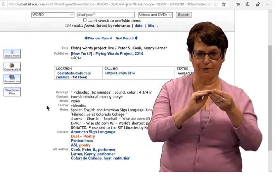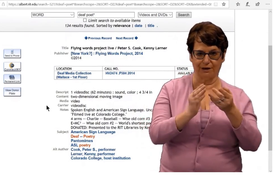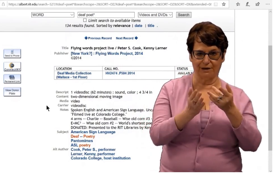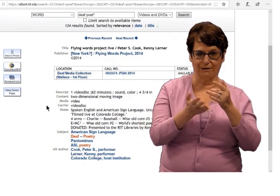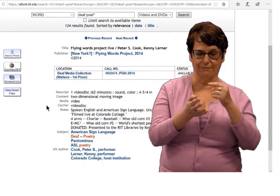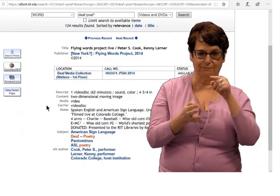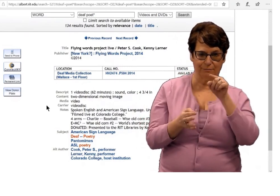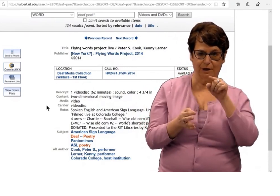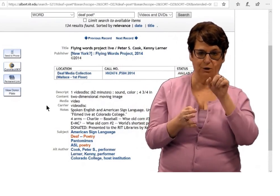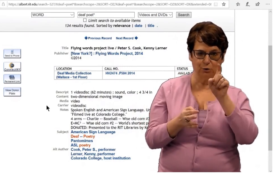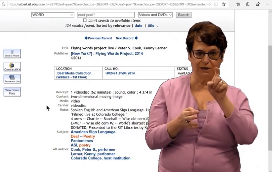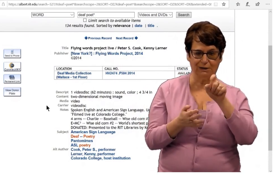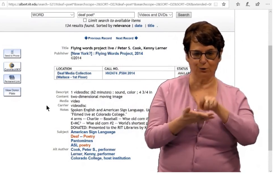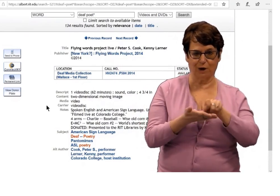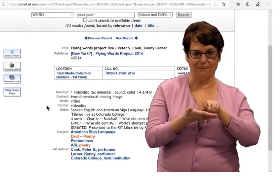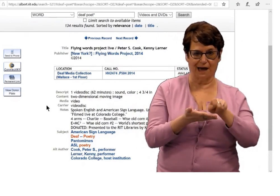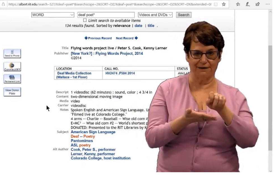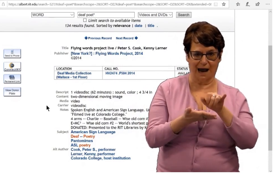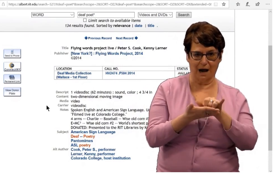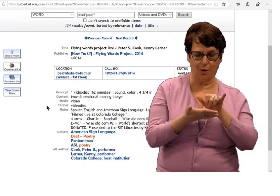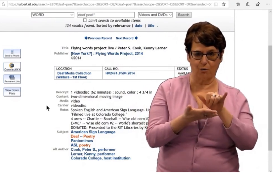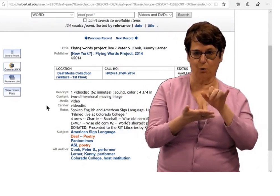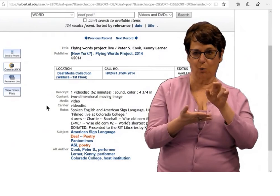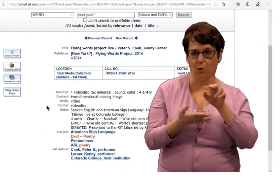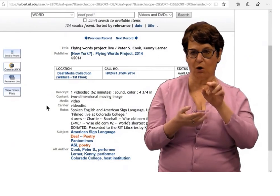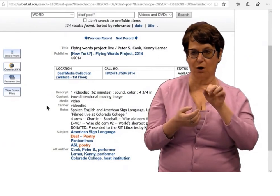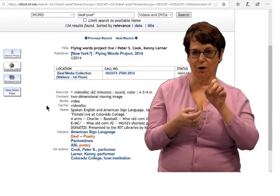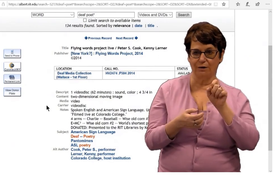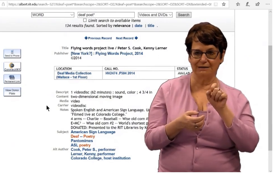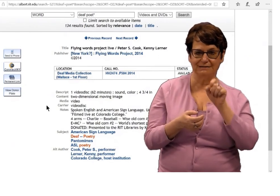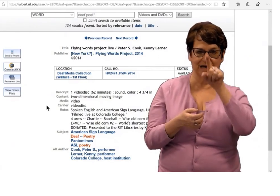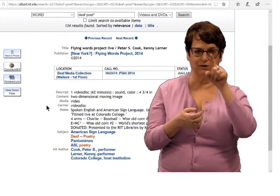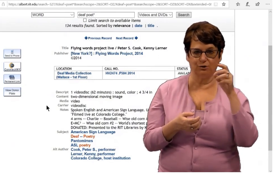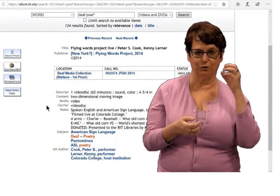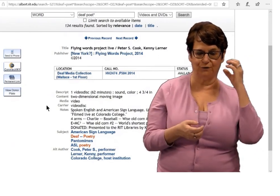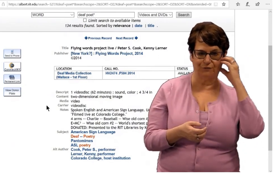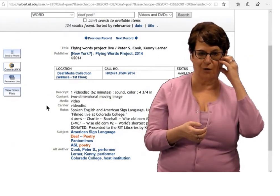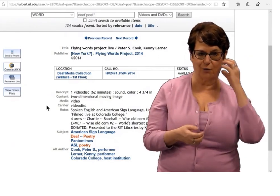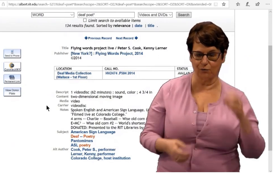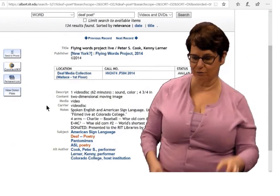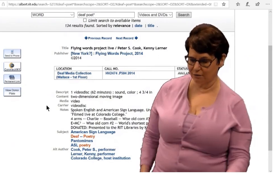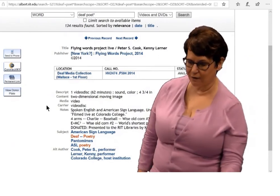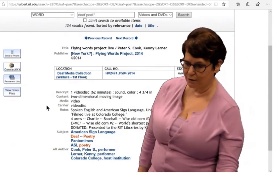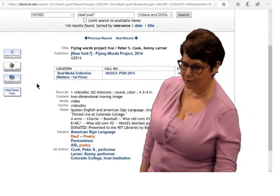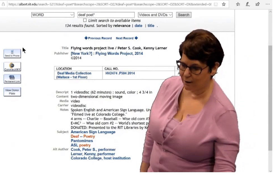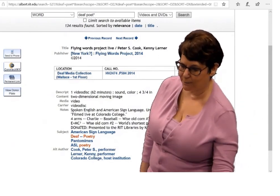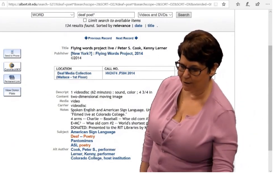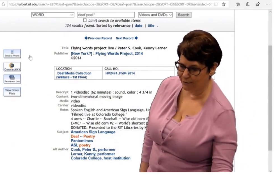And also has the call number. You will need to write it down or send it to your cell phone.